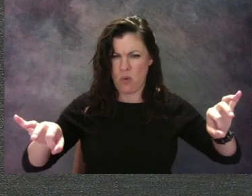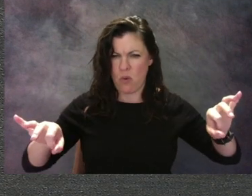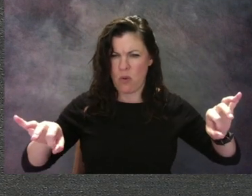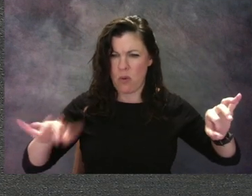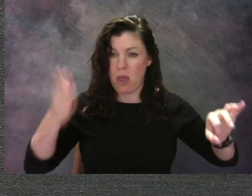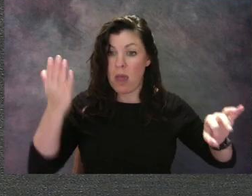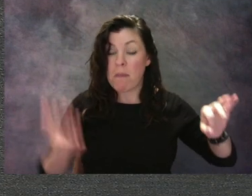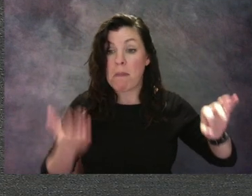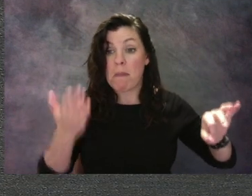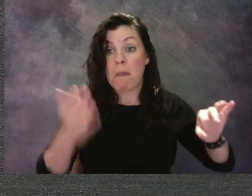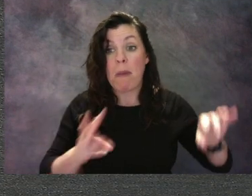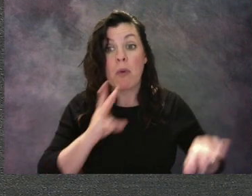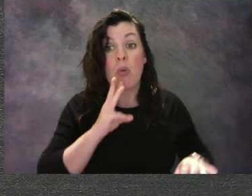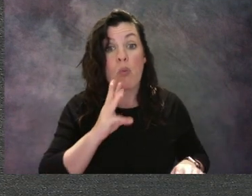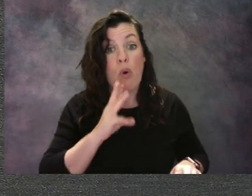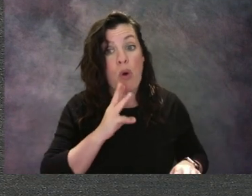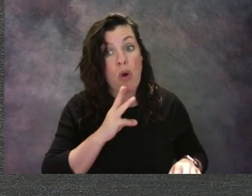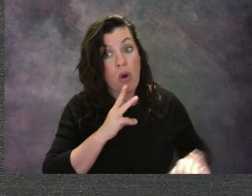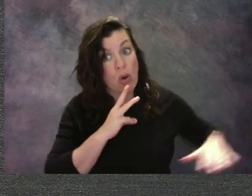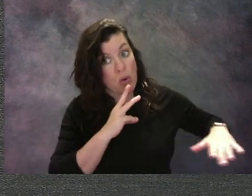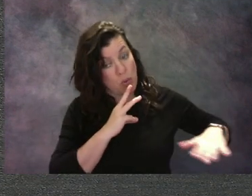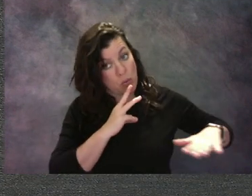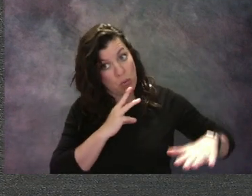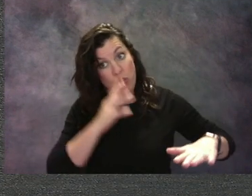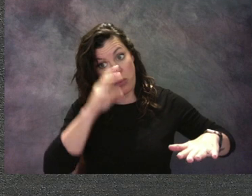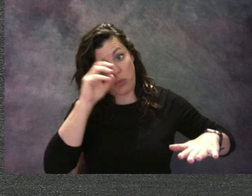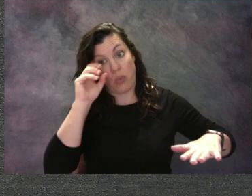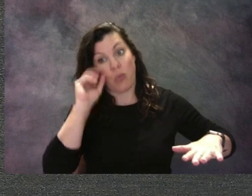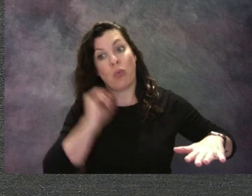Maybe she's leading the horse to get something to drink.